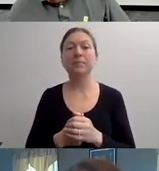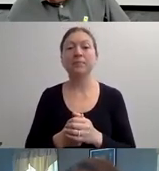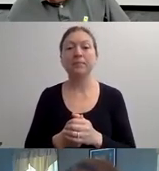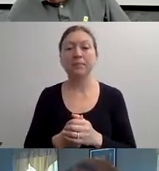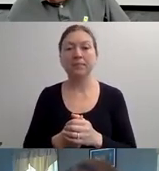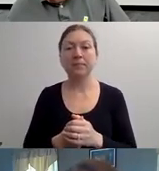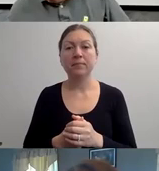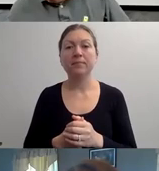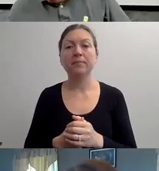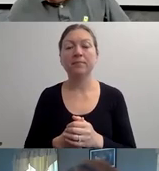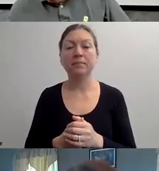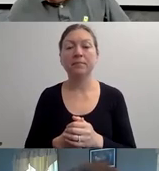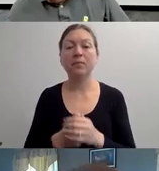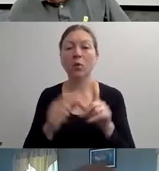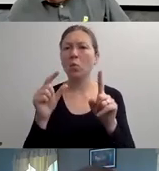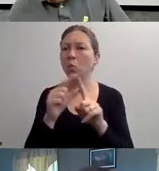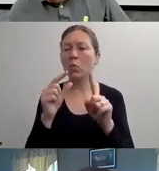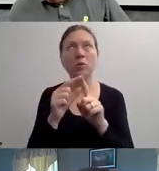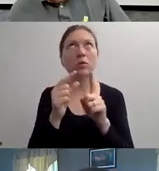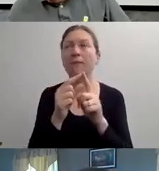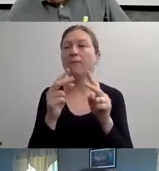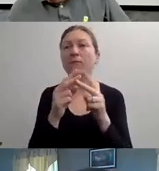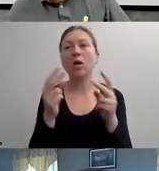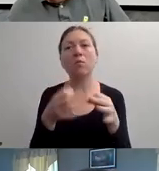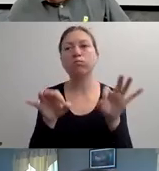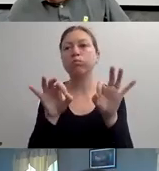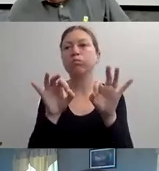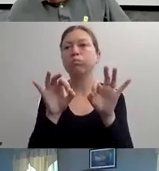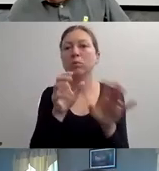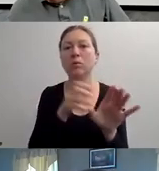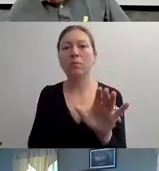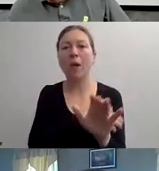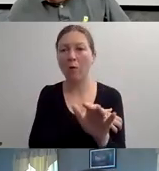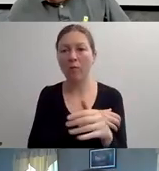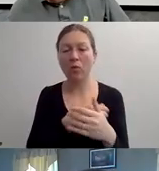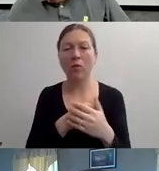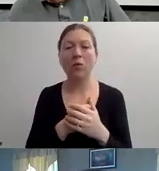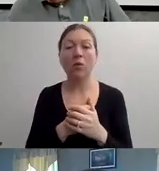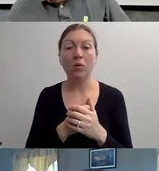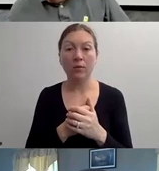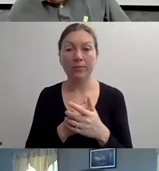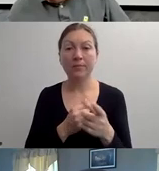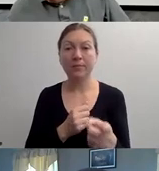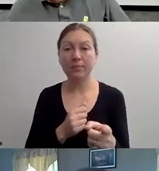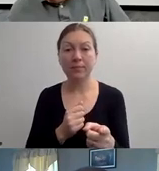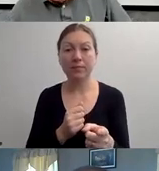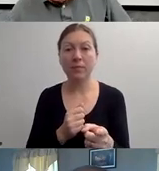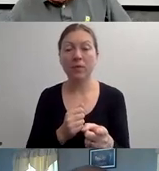WHATEVER IT WAS, THE ROLE OF SOCIETY AND THE ENVIRONMENT OF THE SOCIETY DID NOT PLAY A